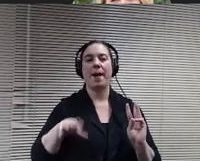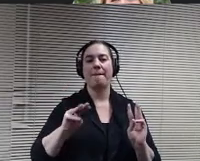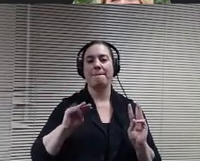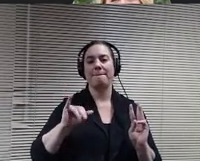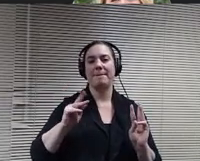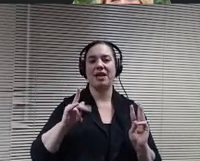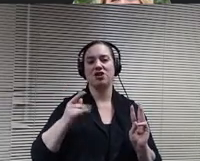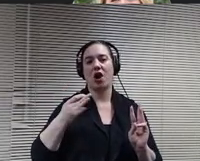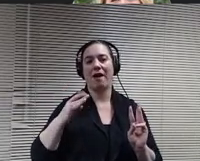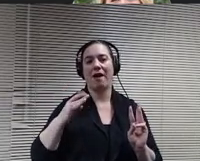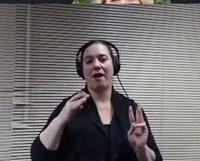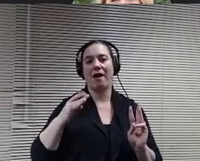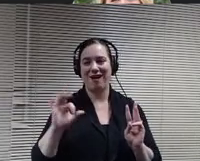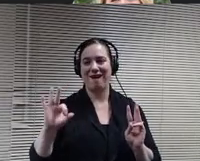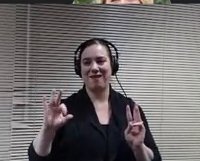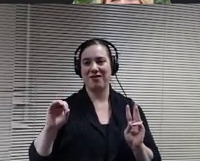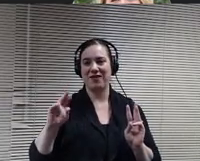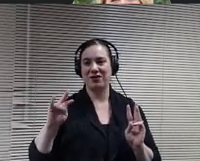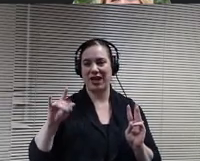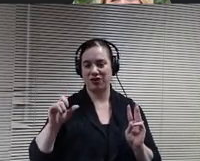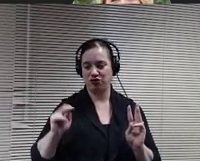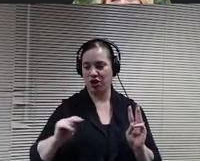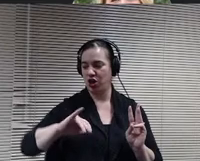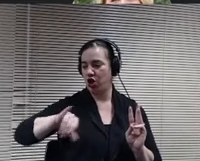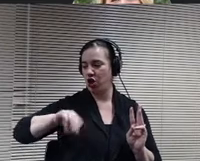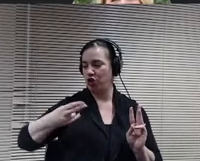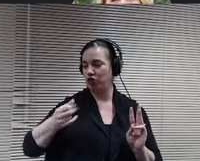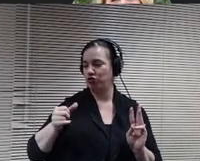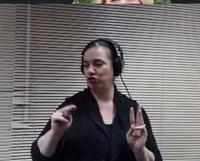Thank you, John. The PTO PTA leaders is also John.